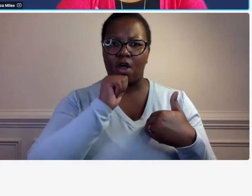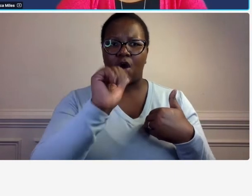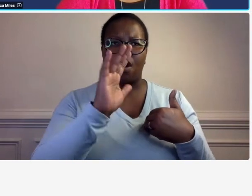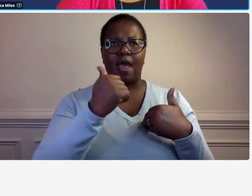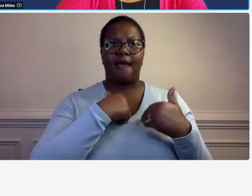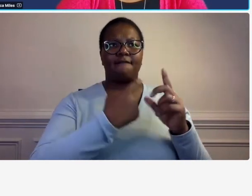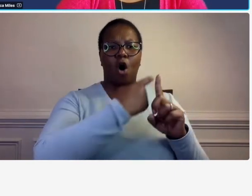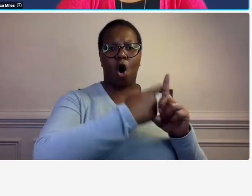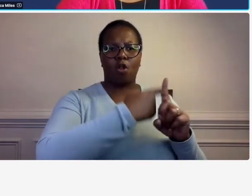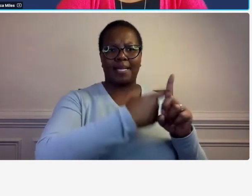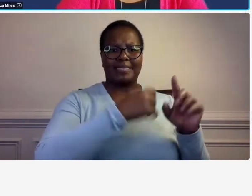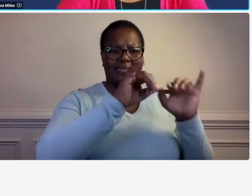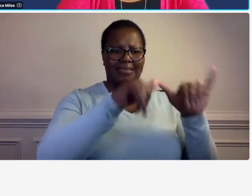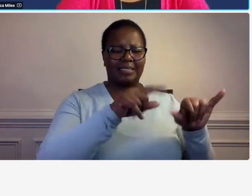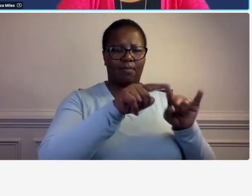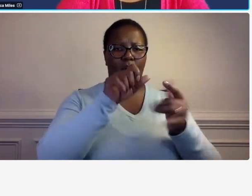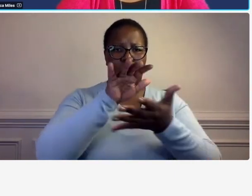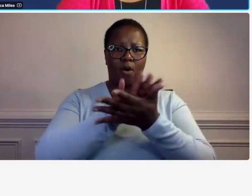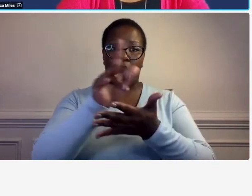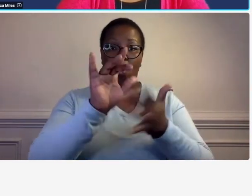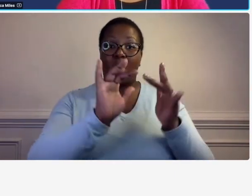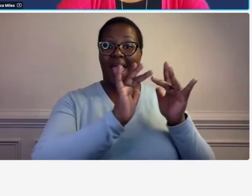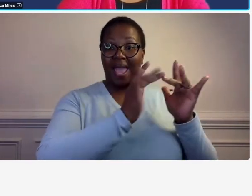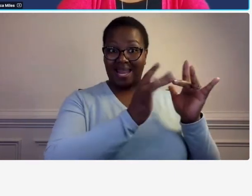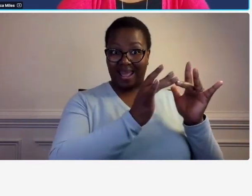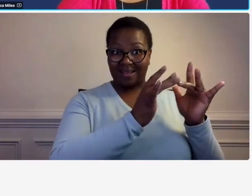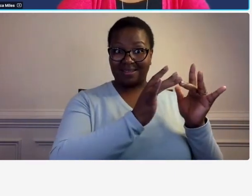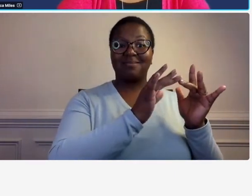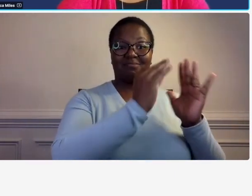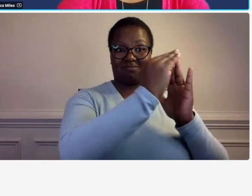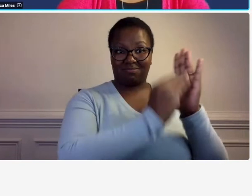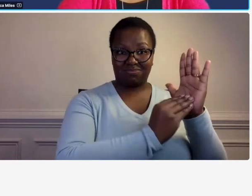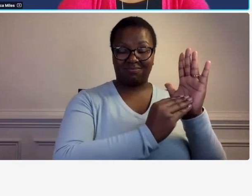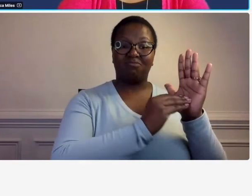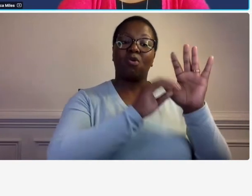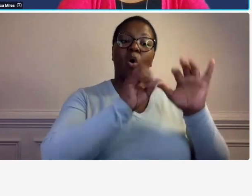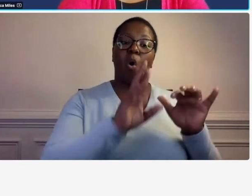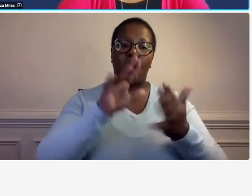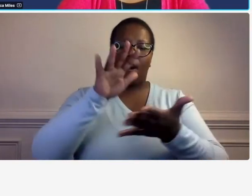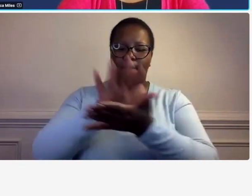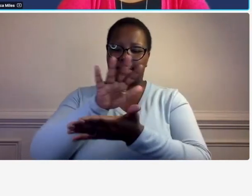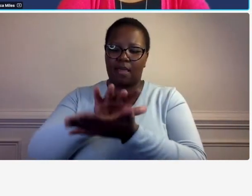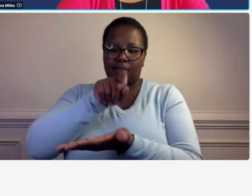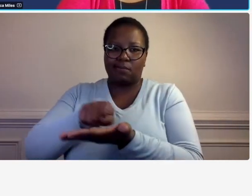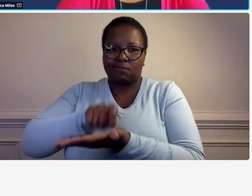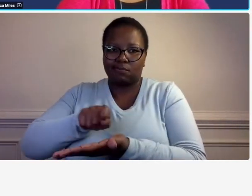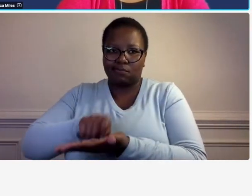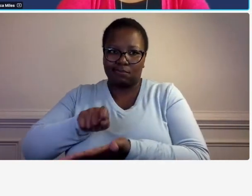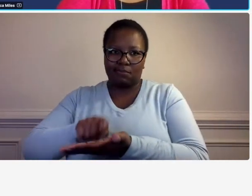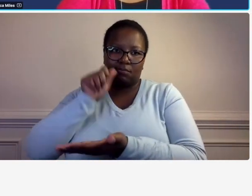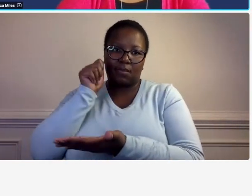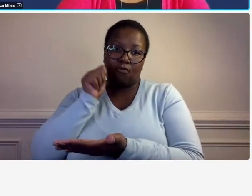still using paper okay so this is a project based weekly time sheet and what makes this